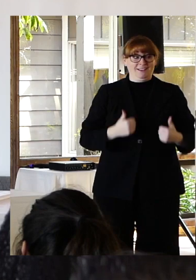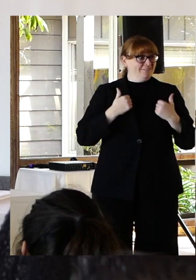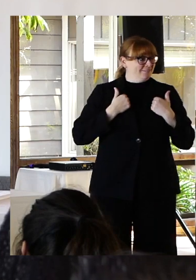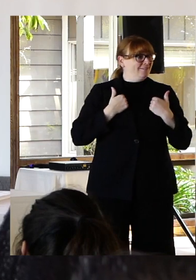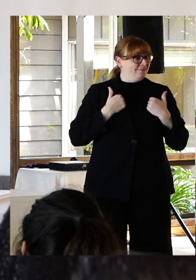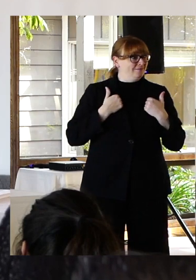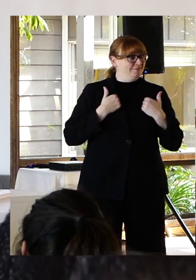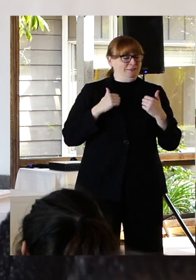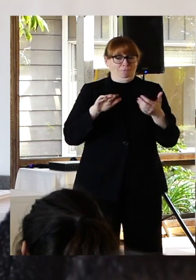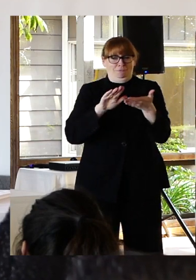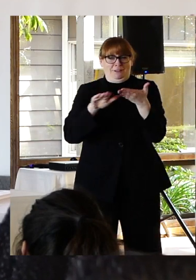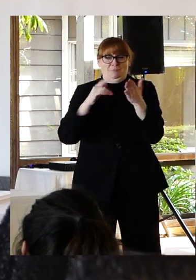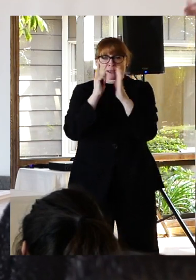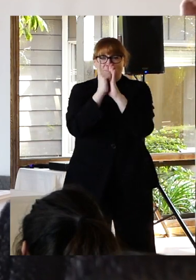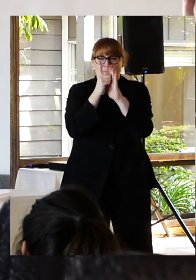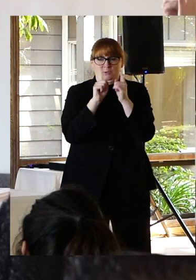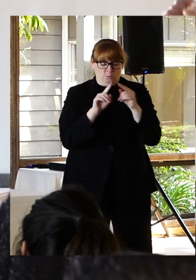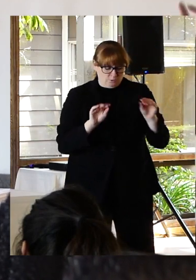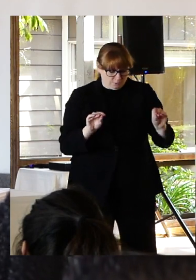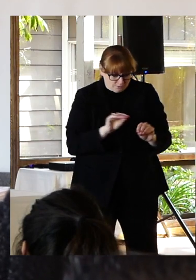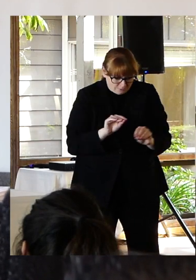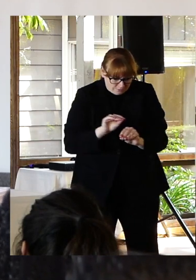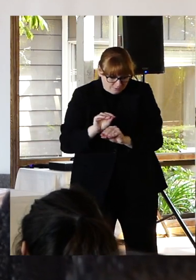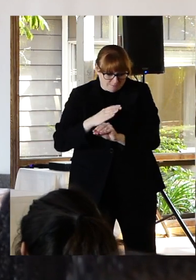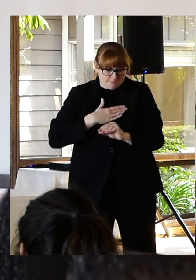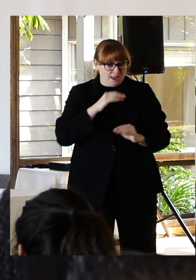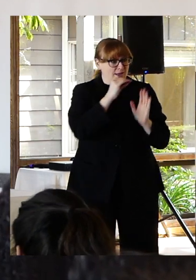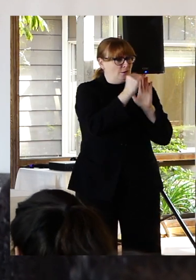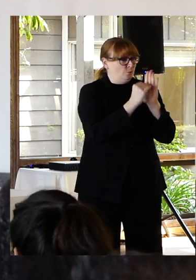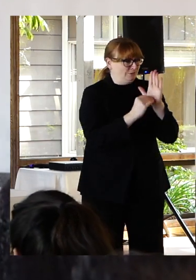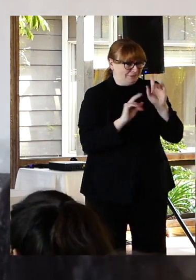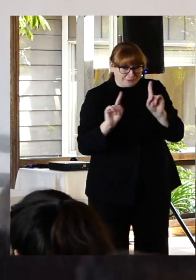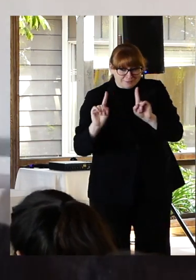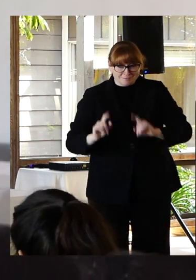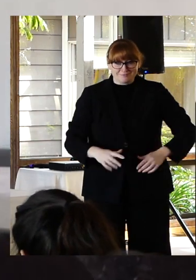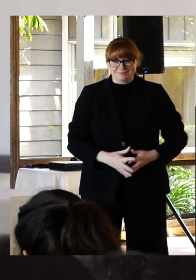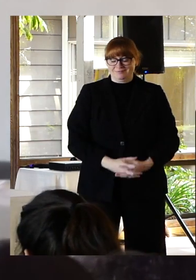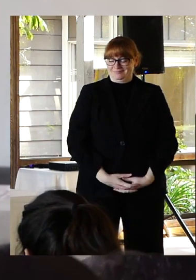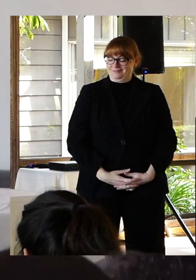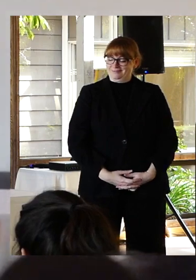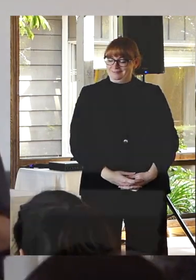If you'll forgive me I'm going to take a moment to figure out where my notes are. So while I sat there